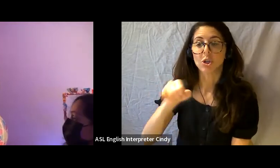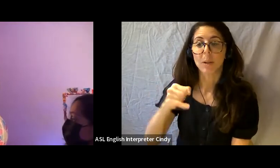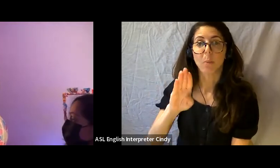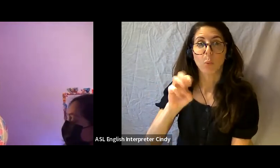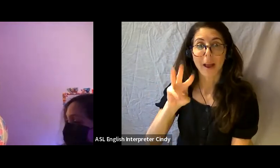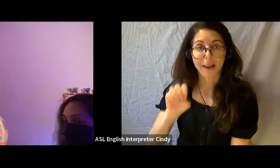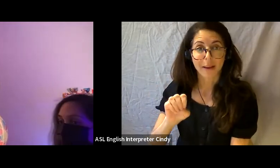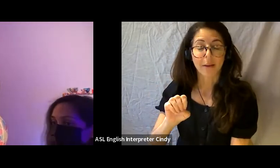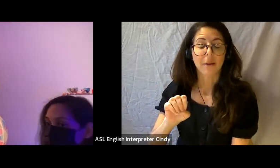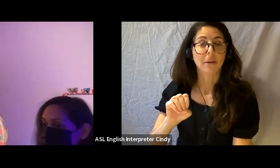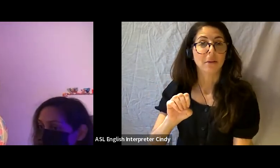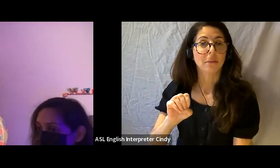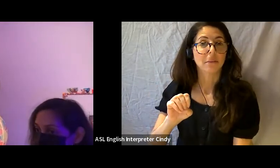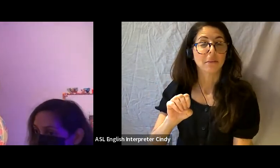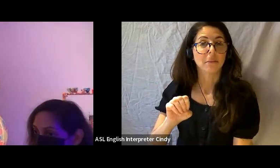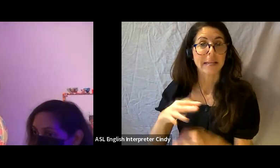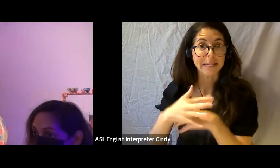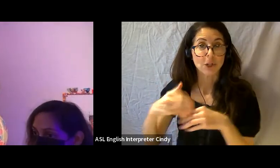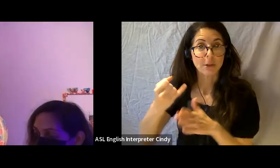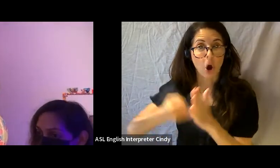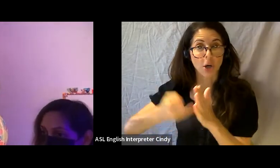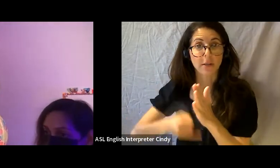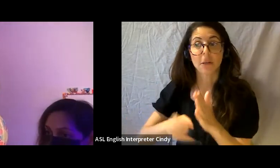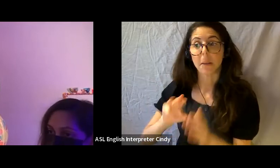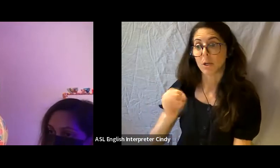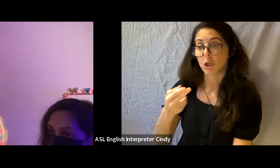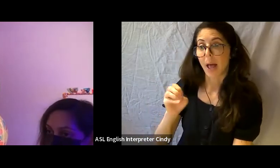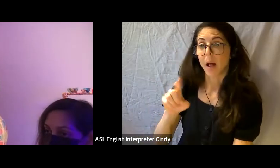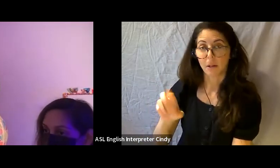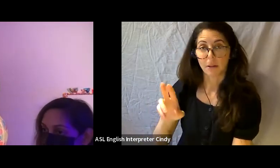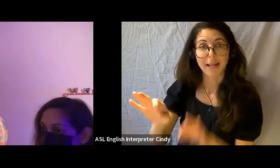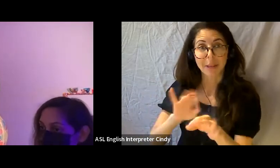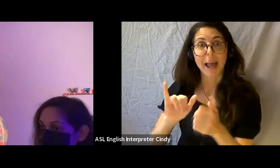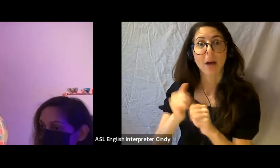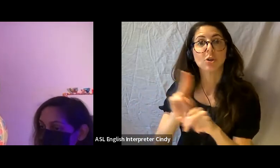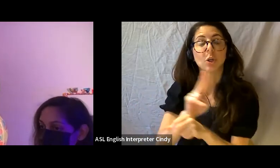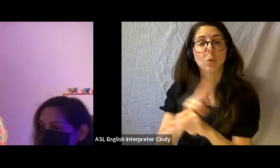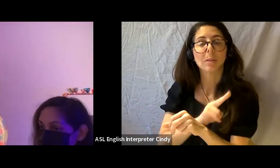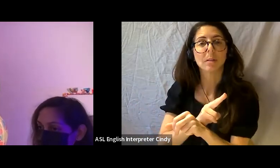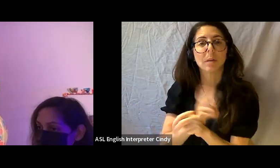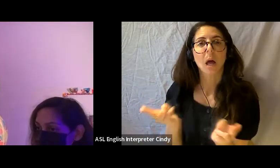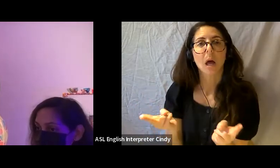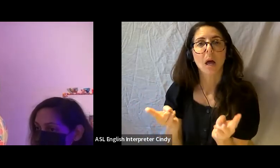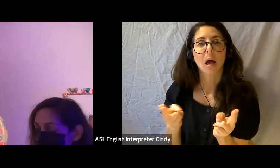Michel talks about how he used packing tape as his medium because he has a lot of different chemical sensitivities